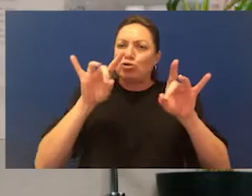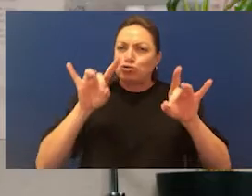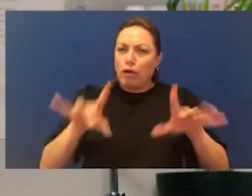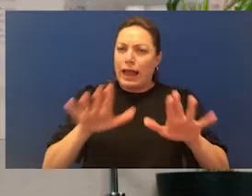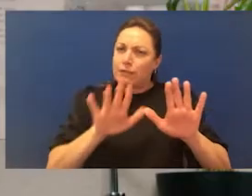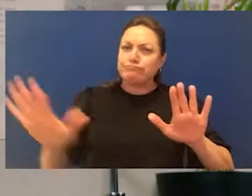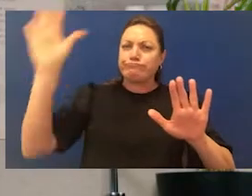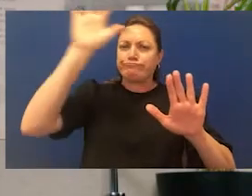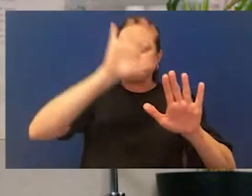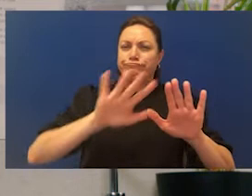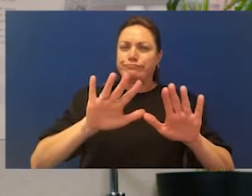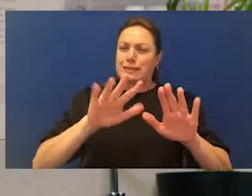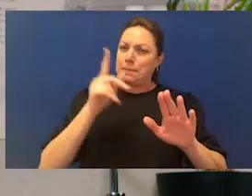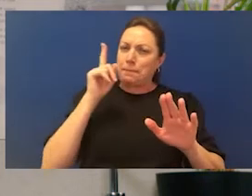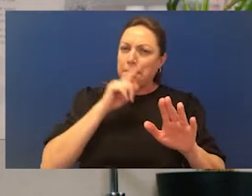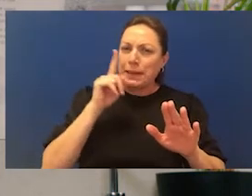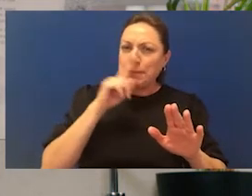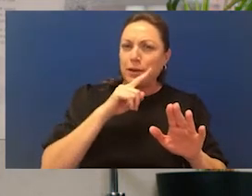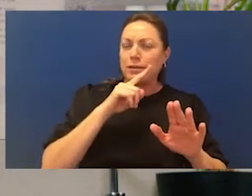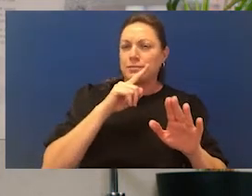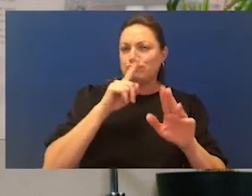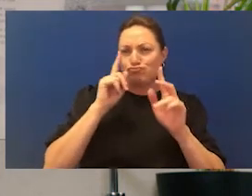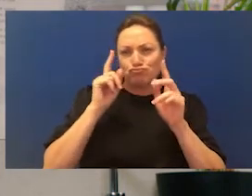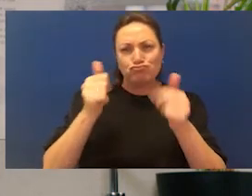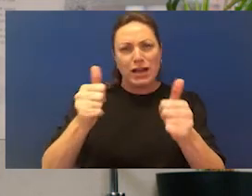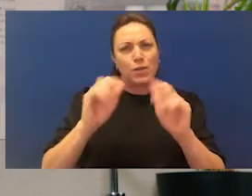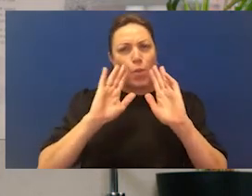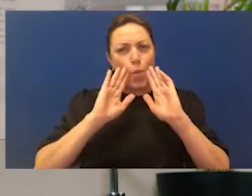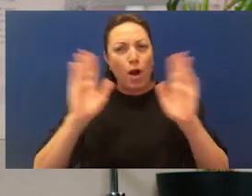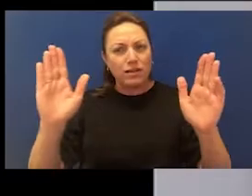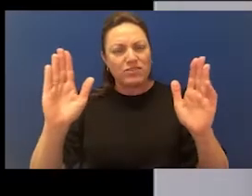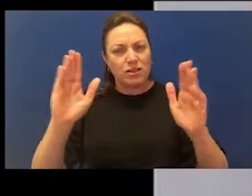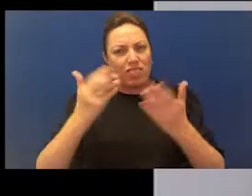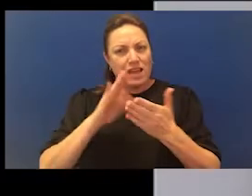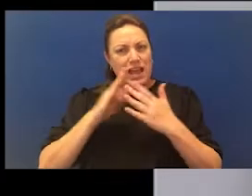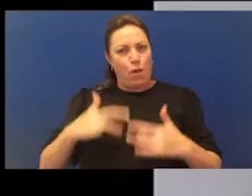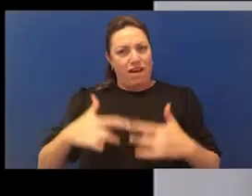That's what I felt at the time. And I still feel that passionately now.